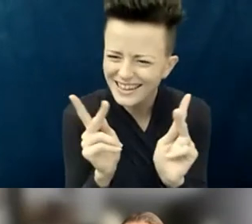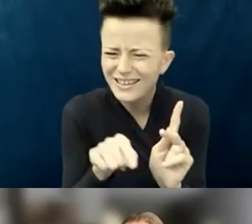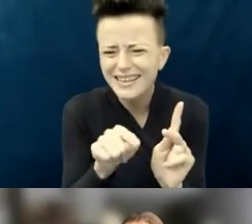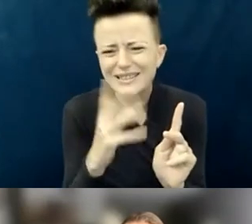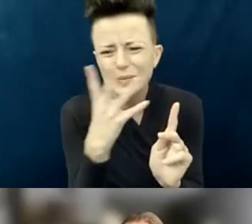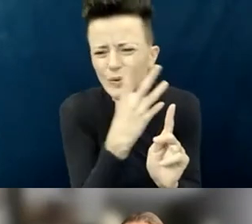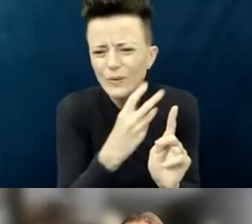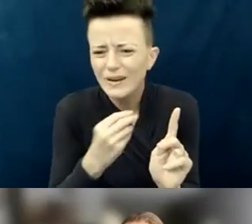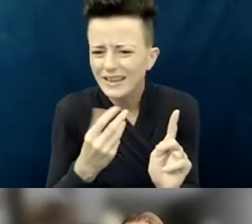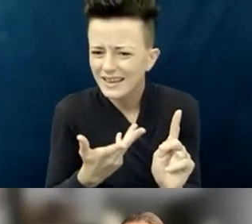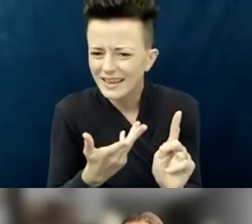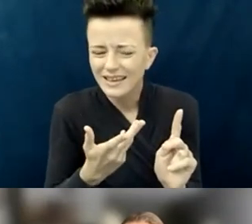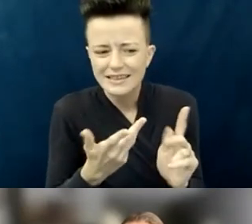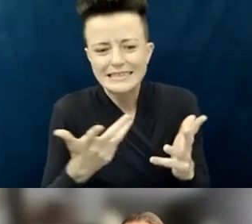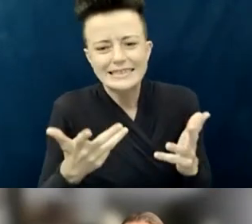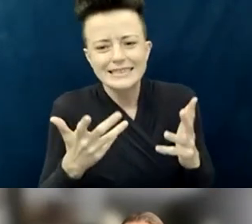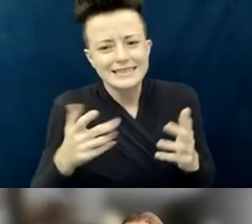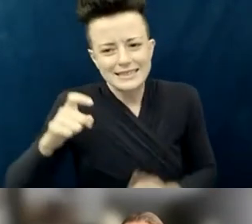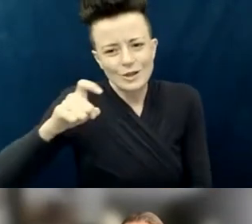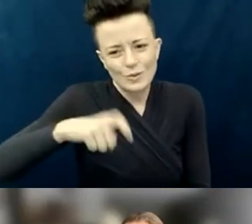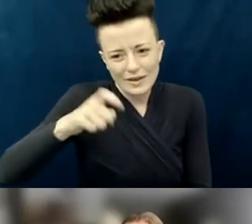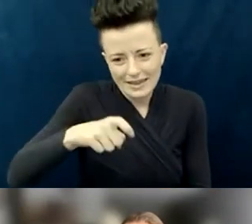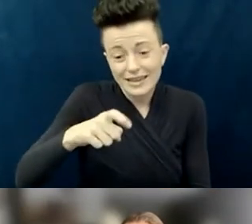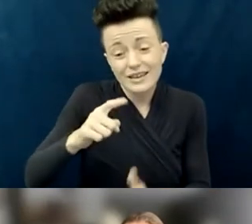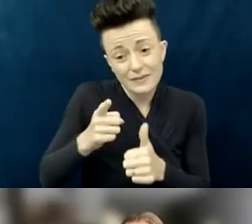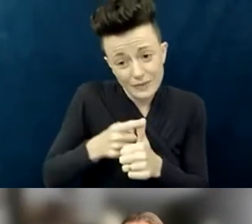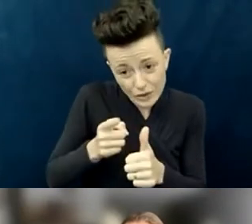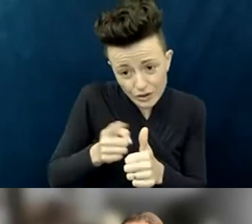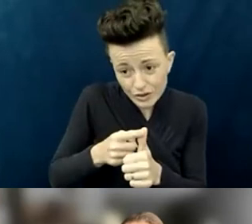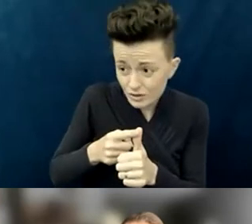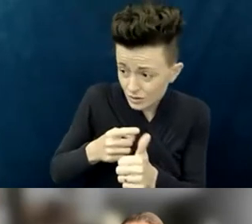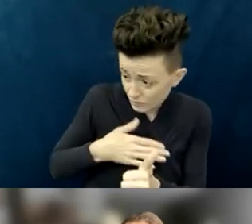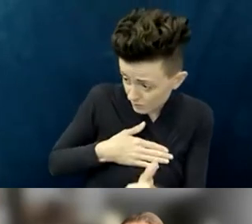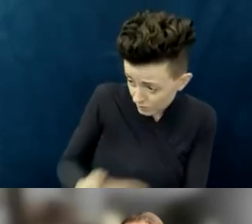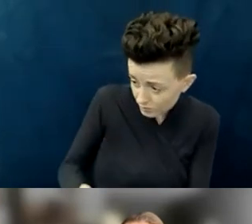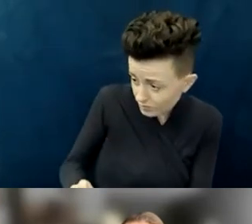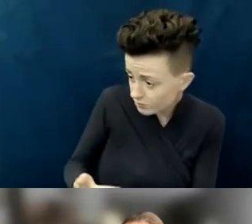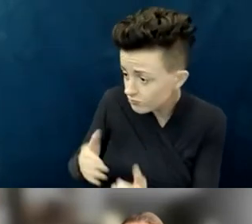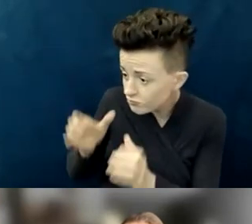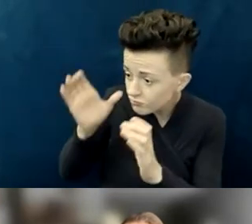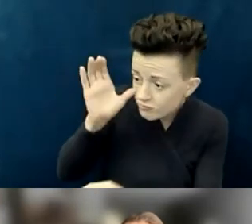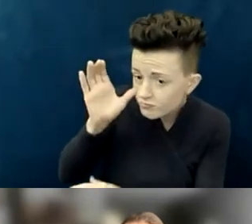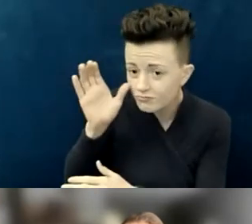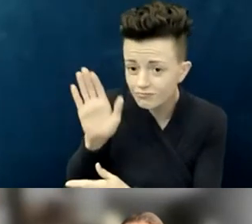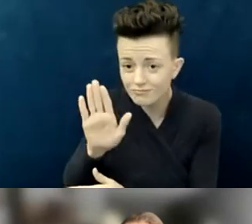of being able to make those asks of many different types of people— and some of which, like Melinda pointed out,